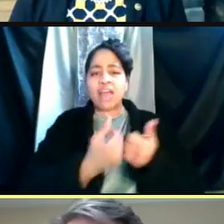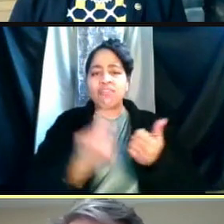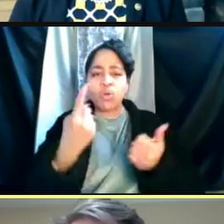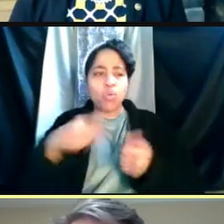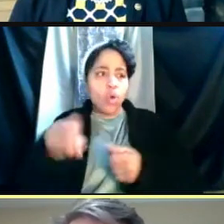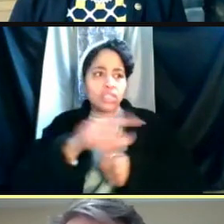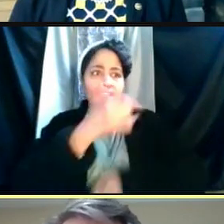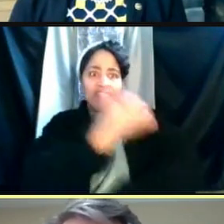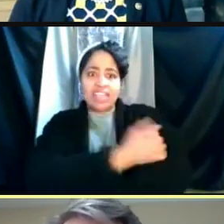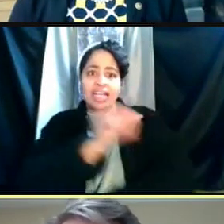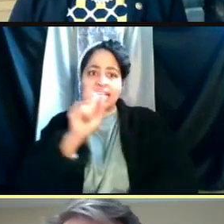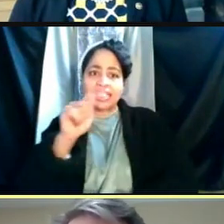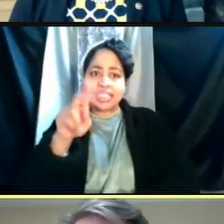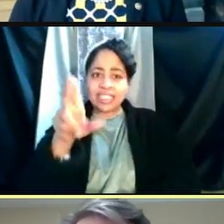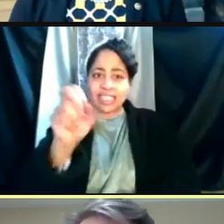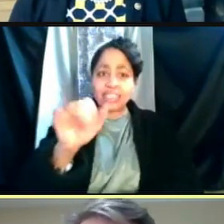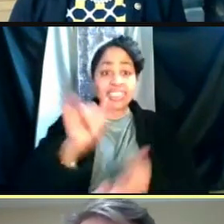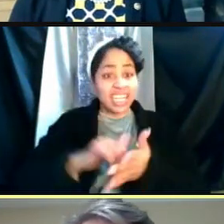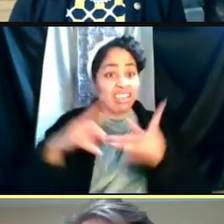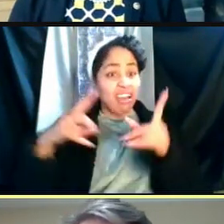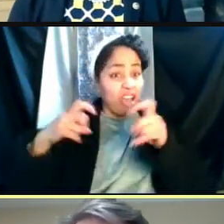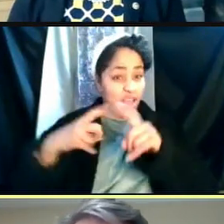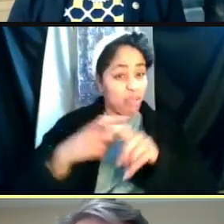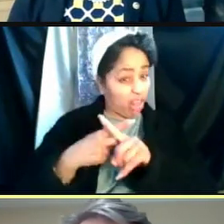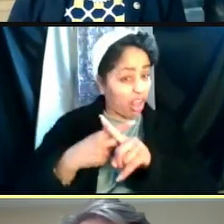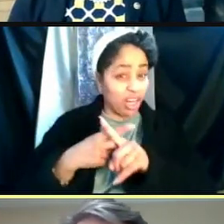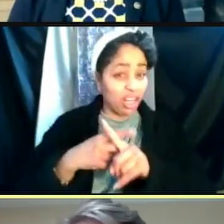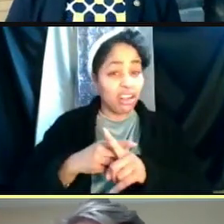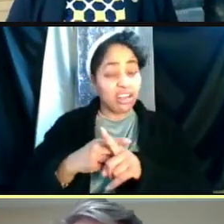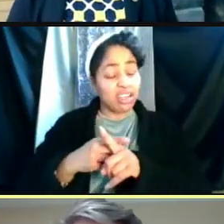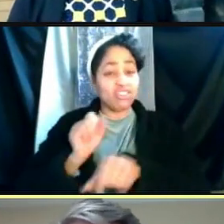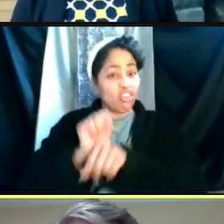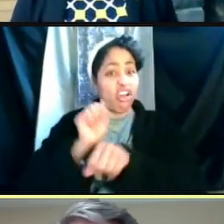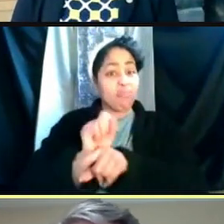And that's a complicated assignment, but that's where we are right now.